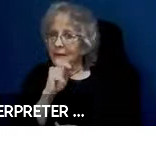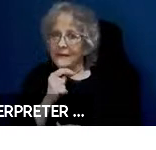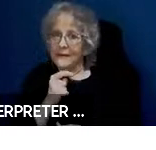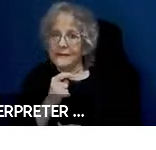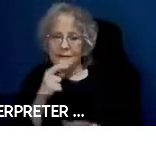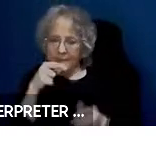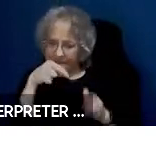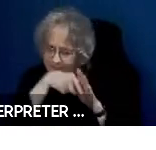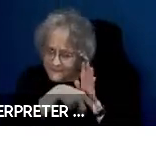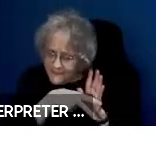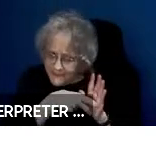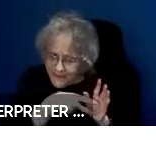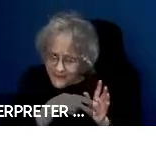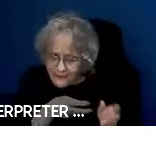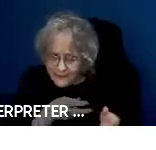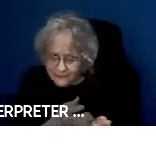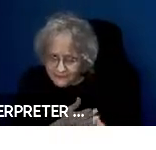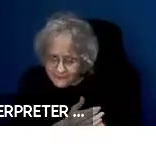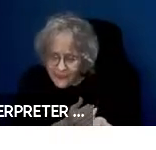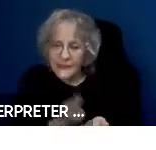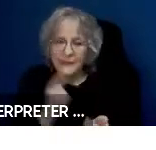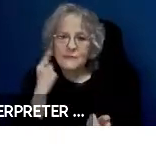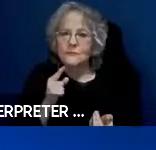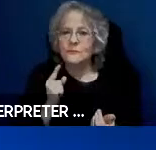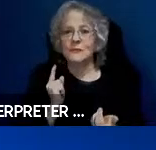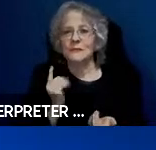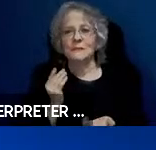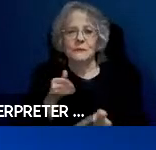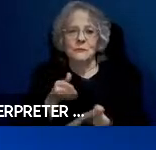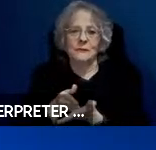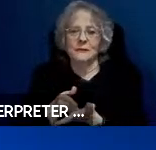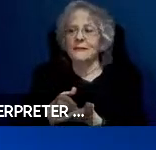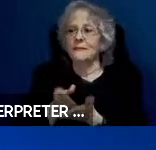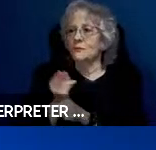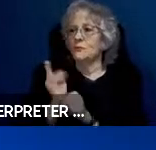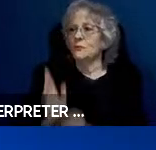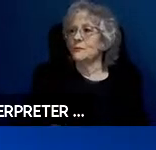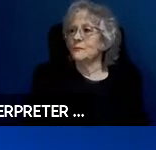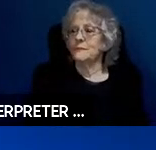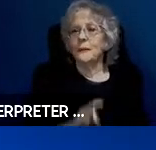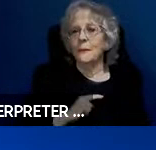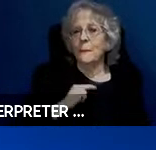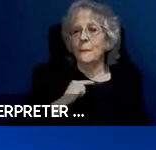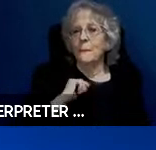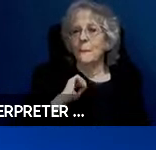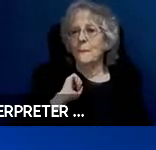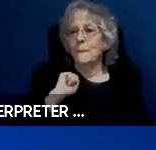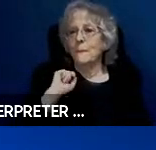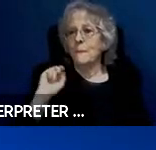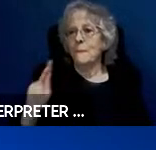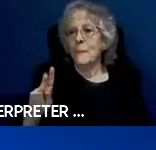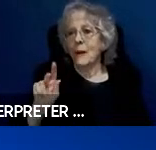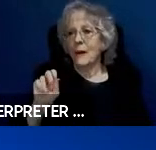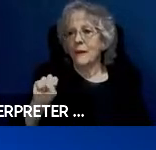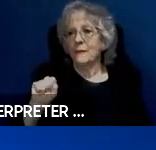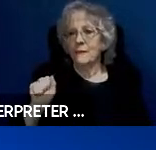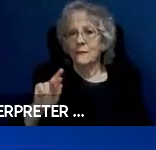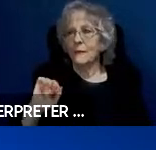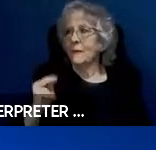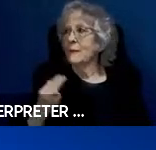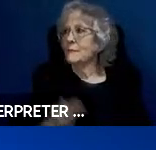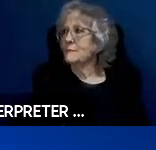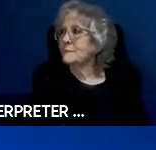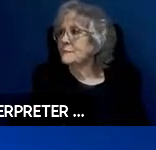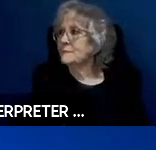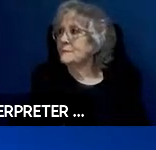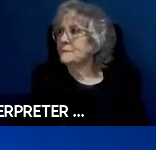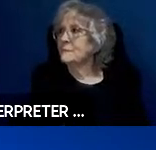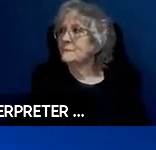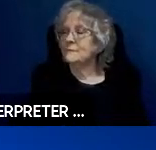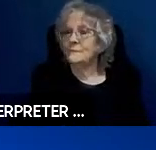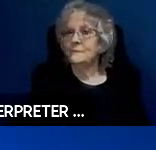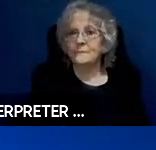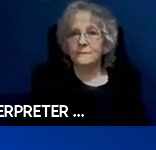you. And now I will pass this back to Sarah. >> Sarah Presley: